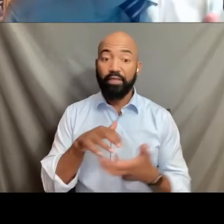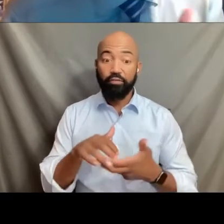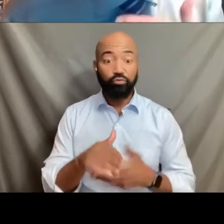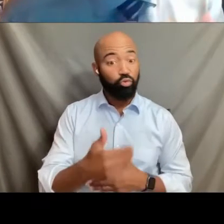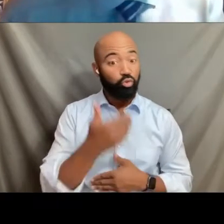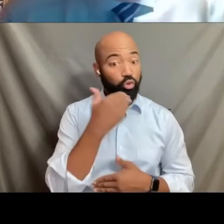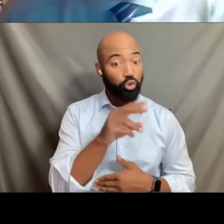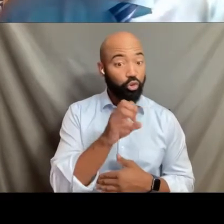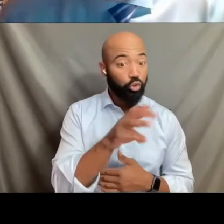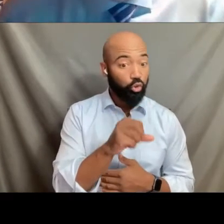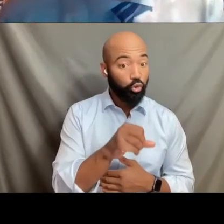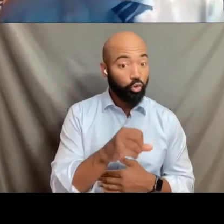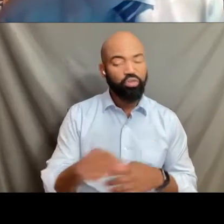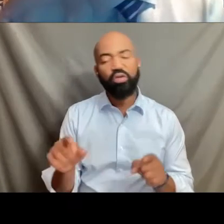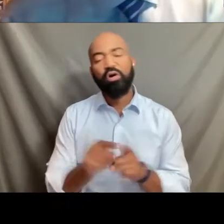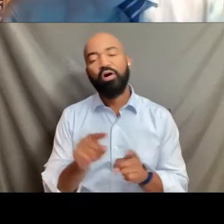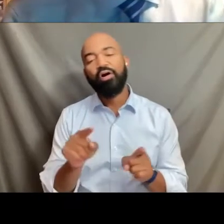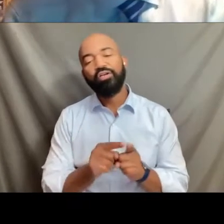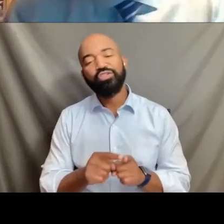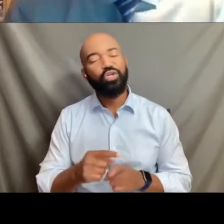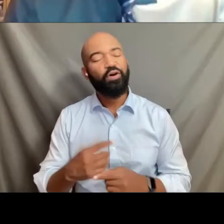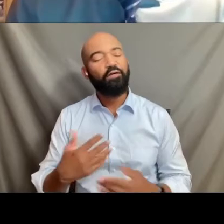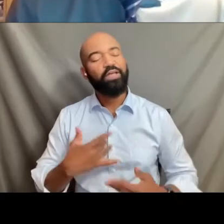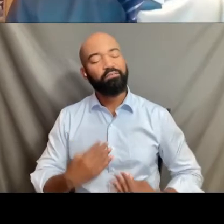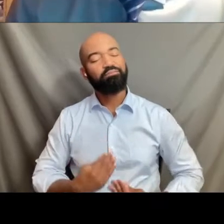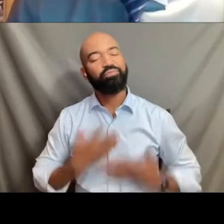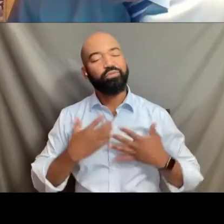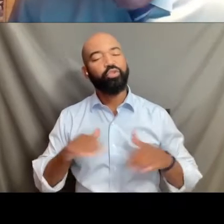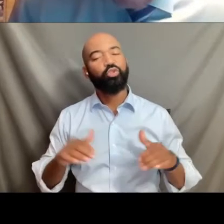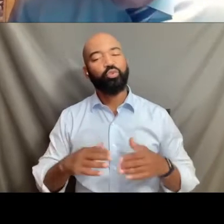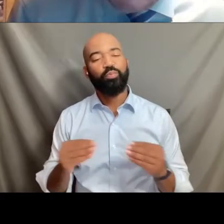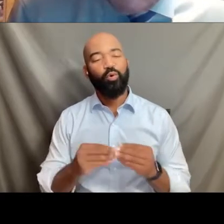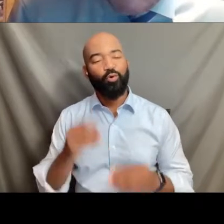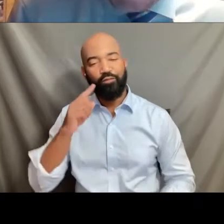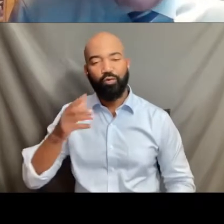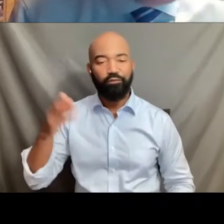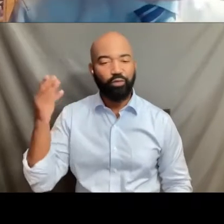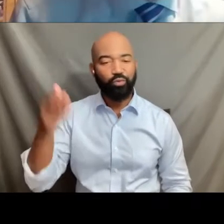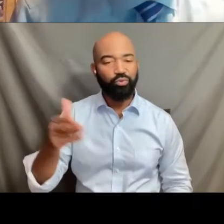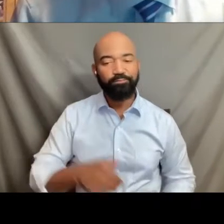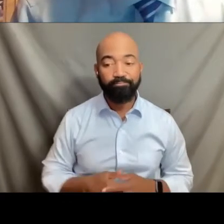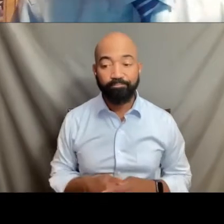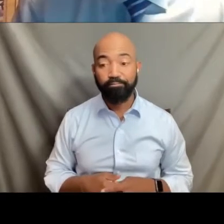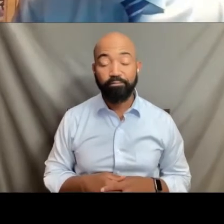likewise to be inspired to do more in the future. What about this use of pronouns in the state of Wisconsin?